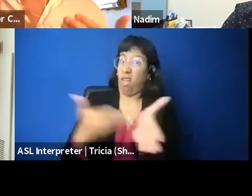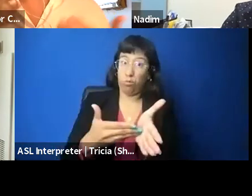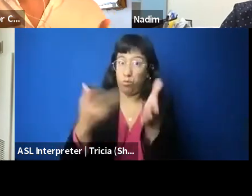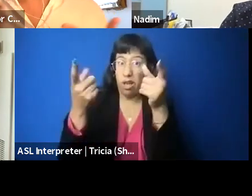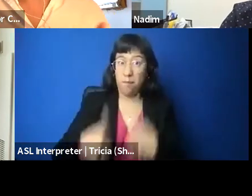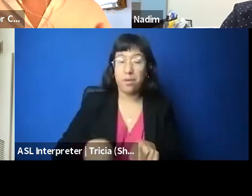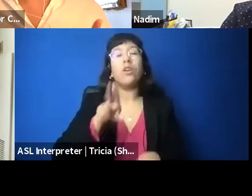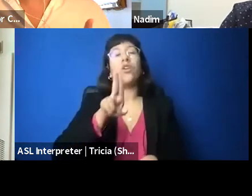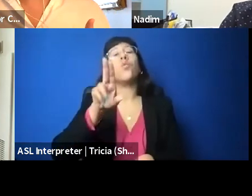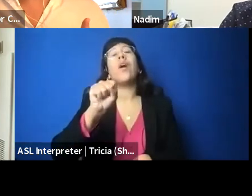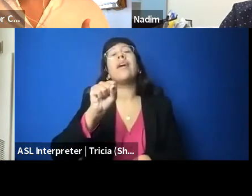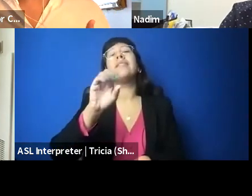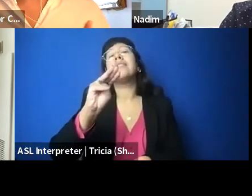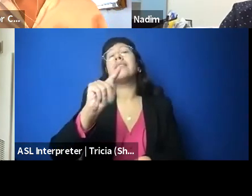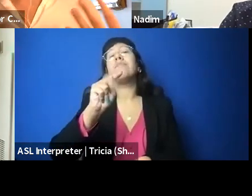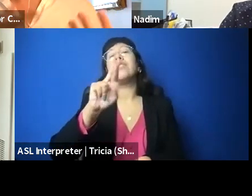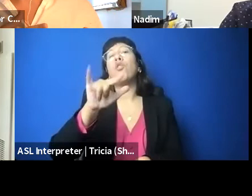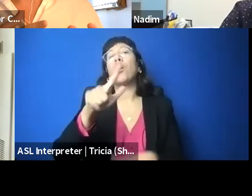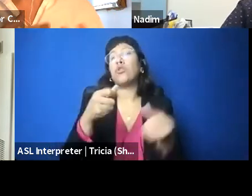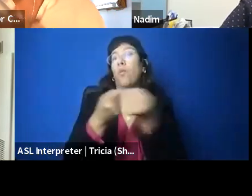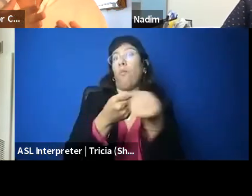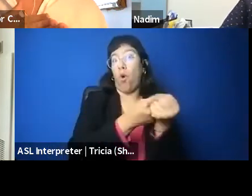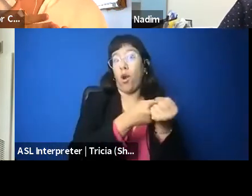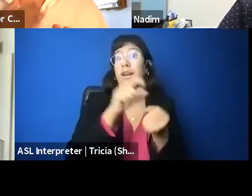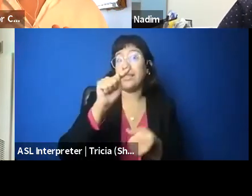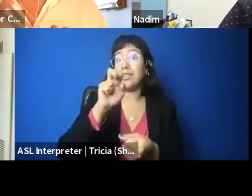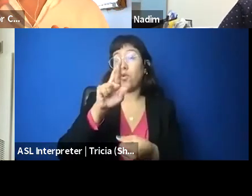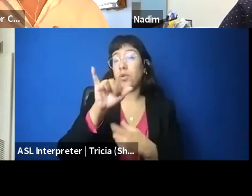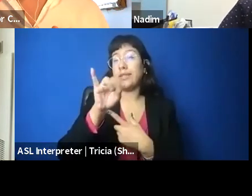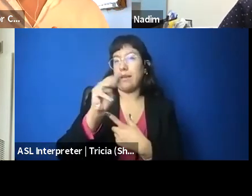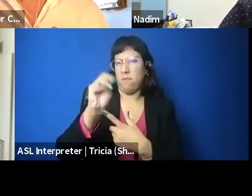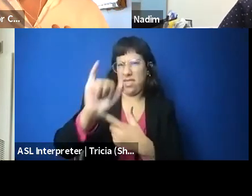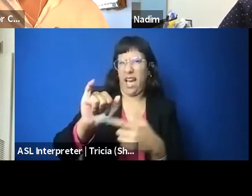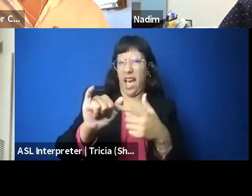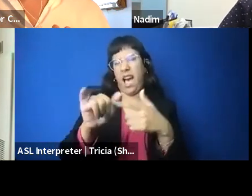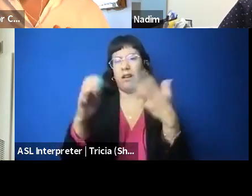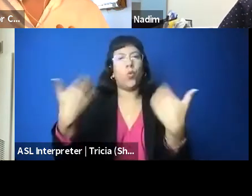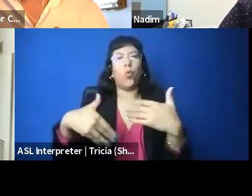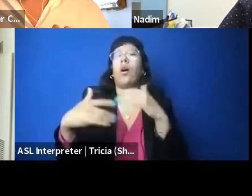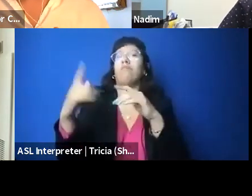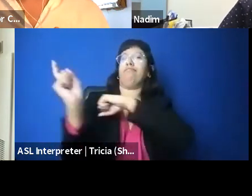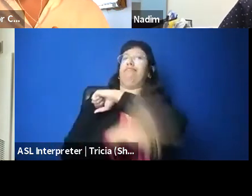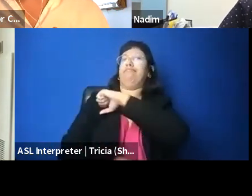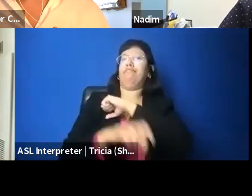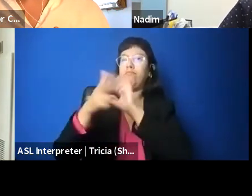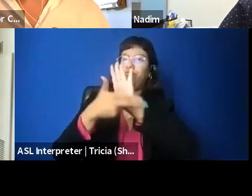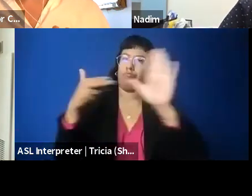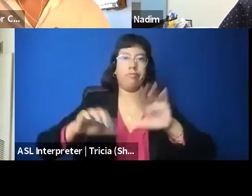to terrorism statute, which is a criminal law, and then the civil provisions of JASTA, JASTA,